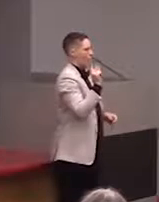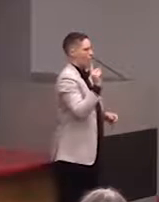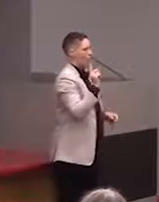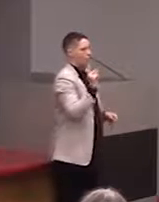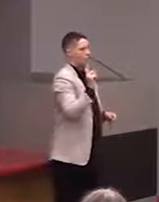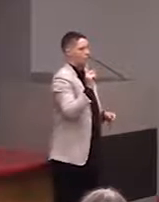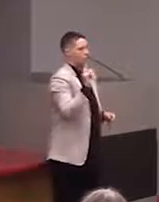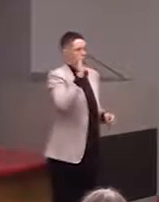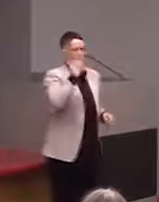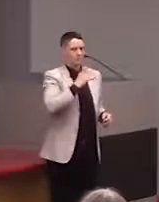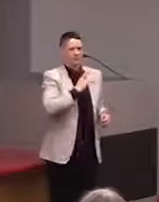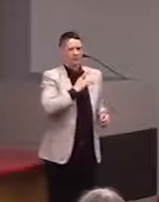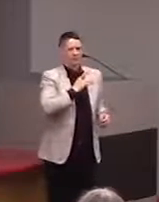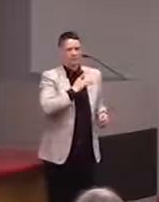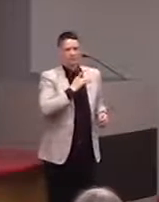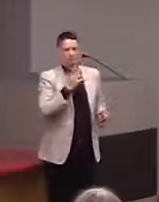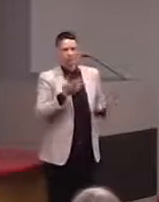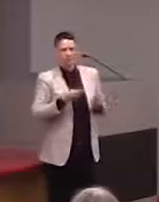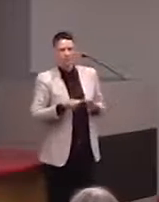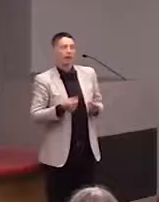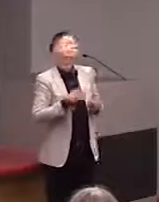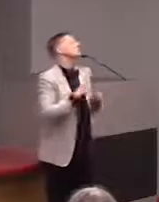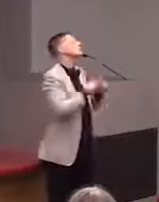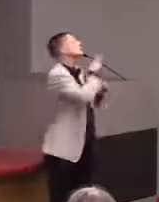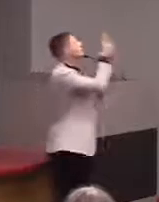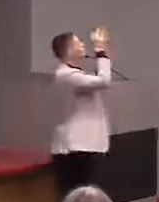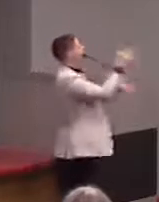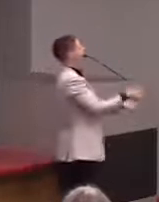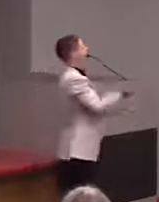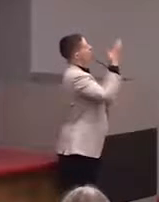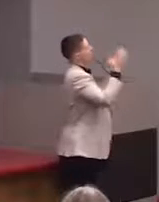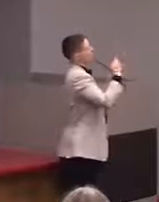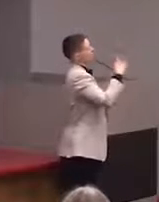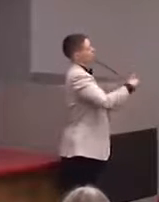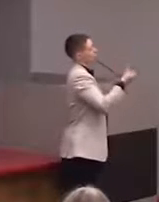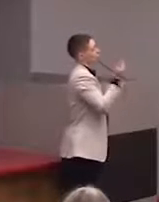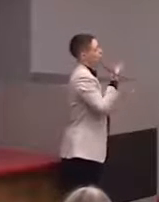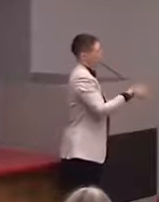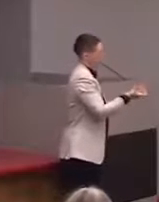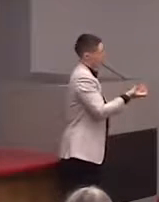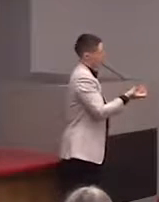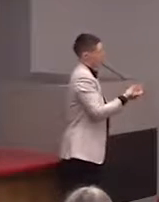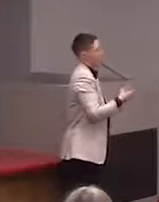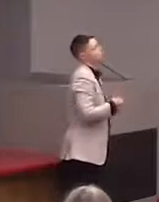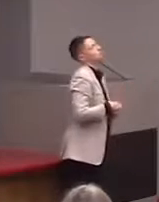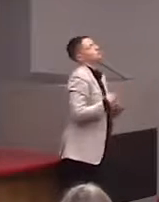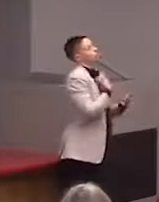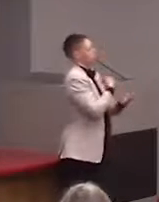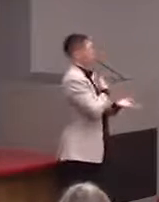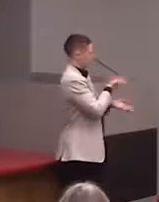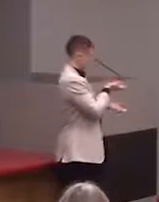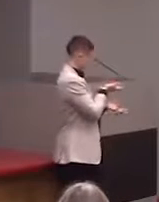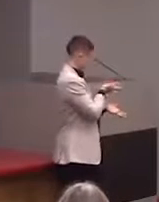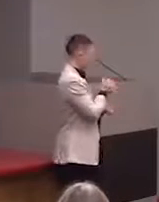To decide how many maps they want and where they want them to be. So we work with them and we also give them feedback